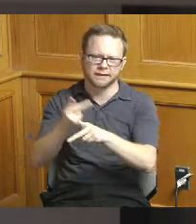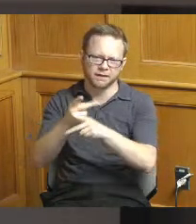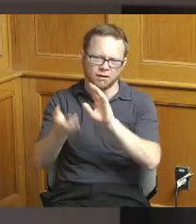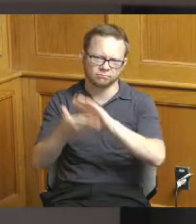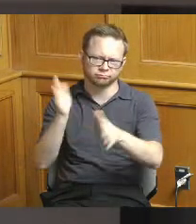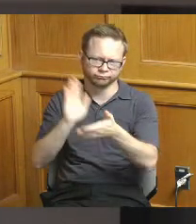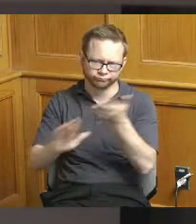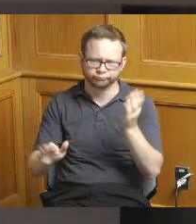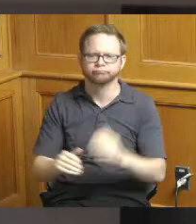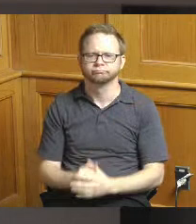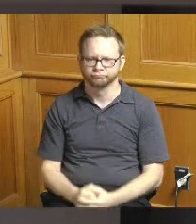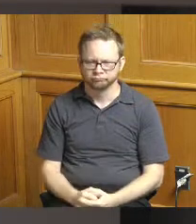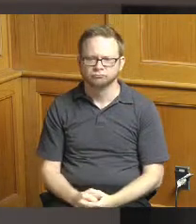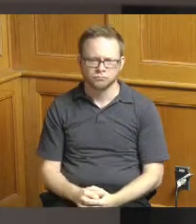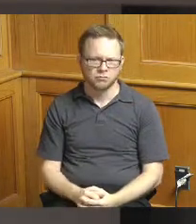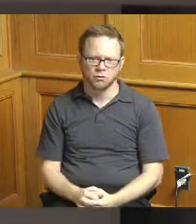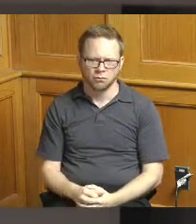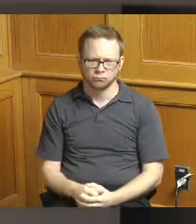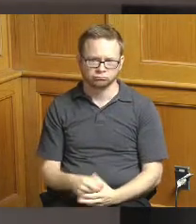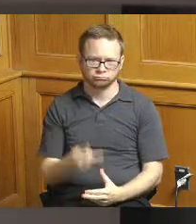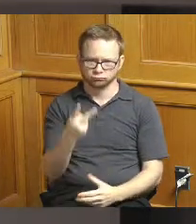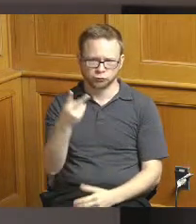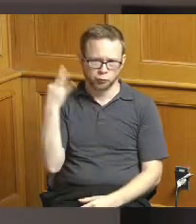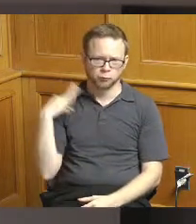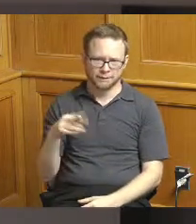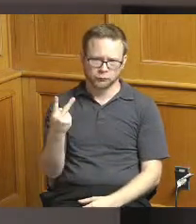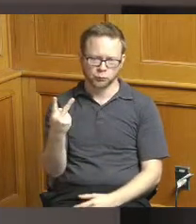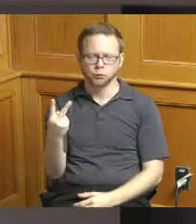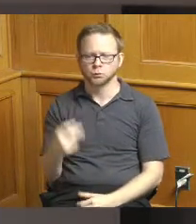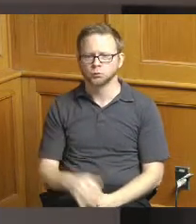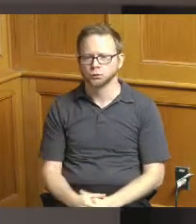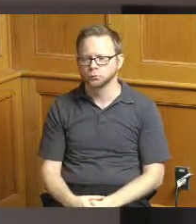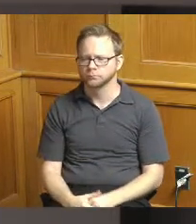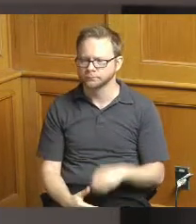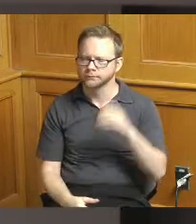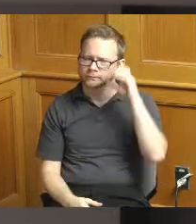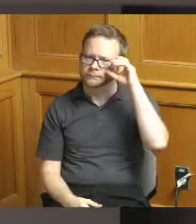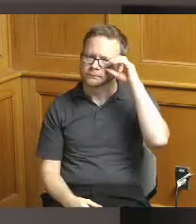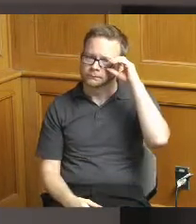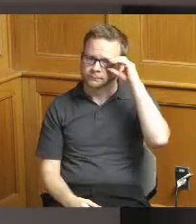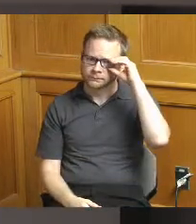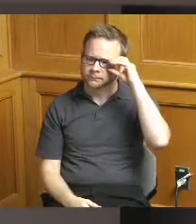of two birds with one stone here and this is just one of the sites that the funds may go towards is